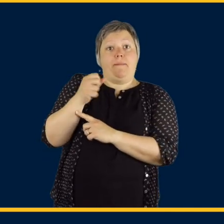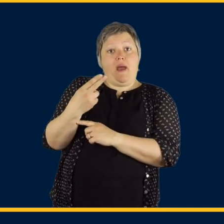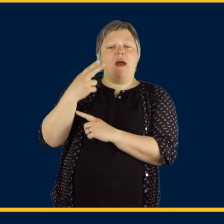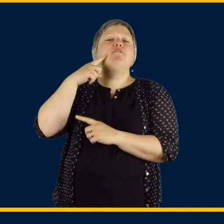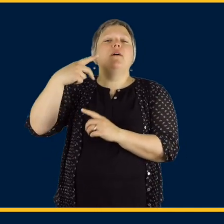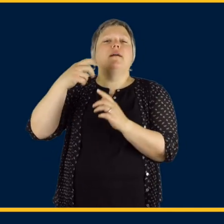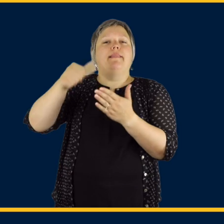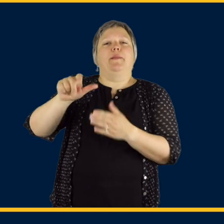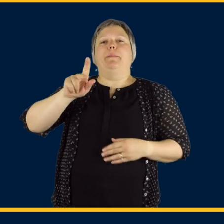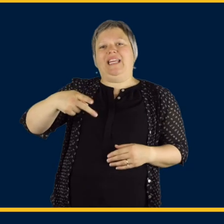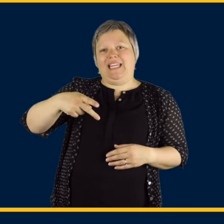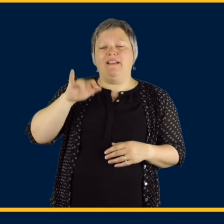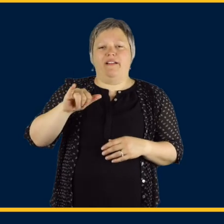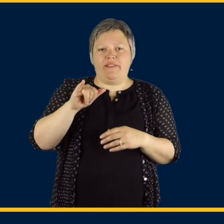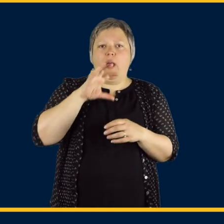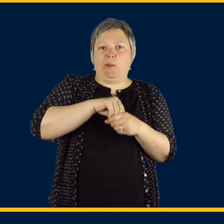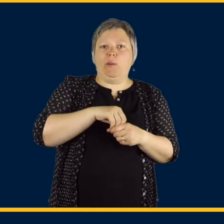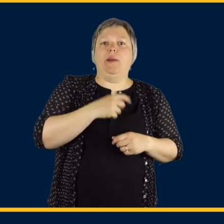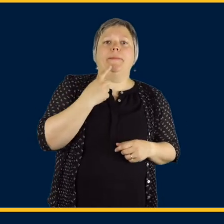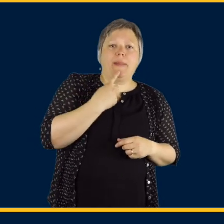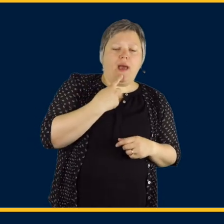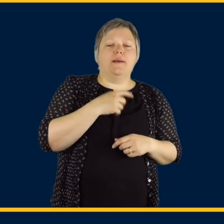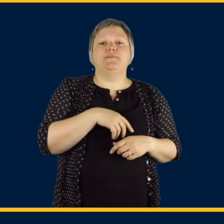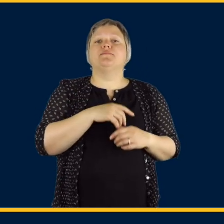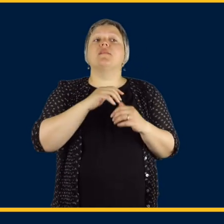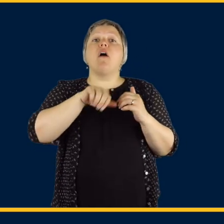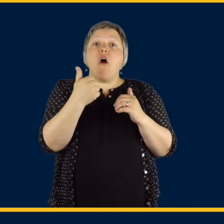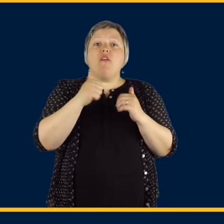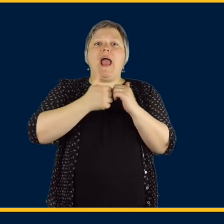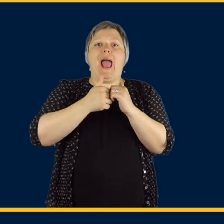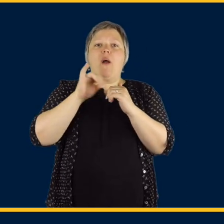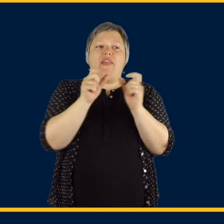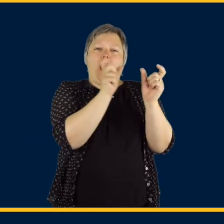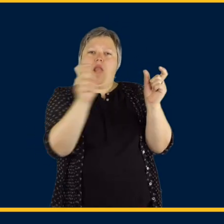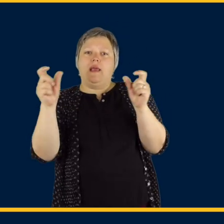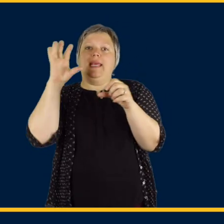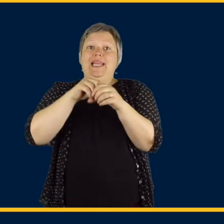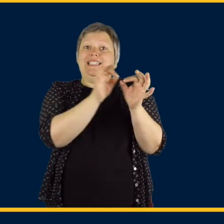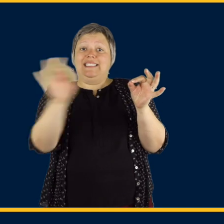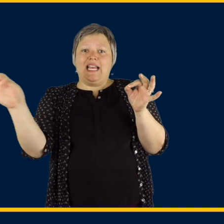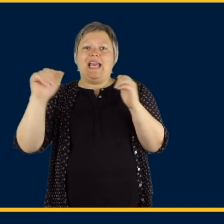P. Phonology is the rules and patterns of how sounds influence each other in words and sentences.